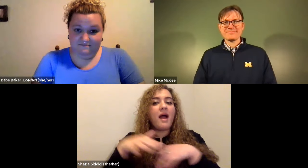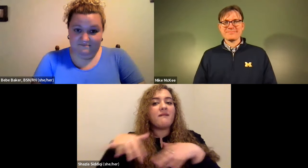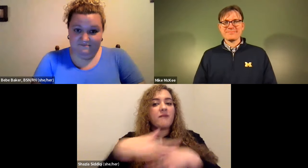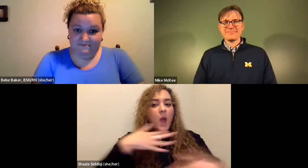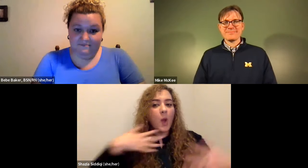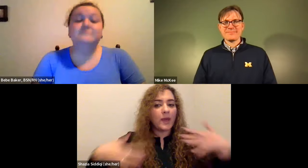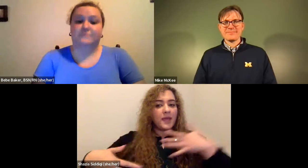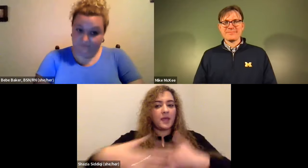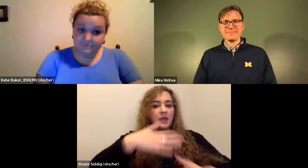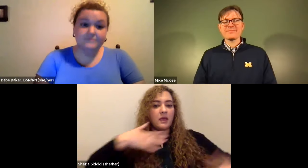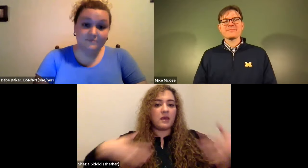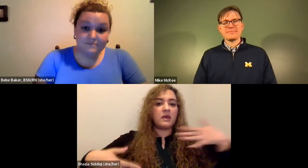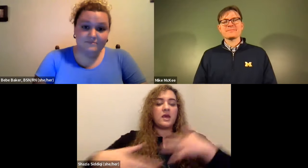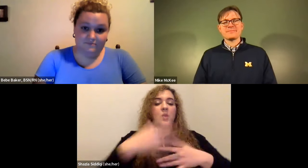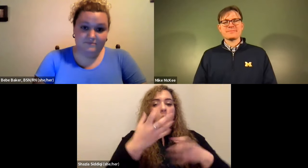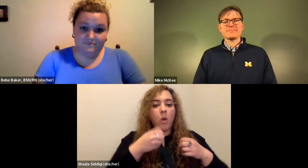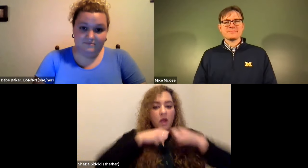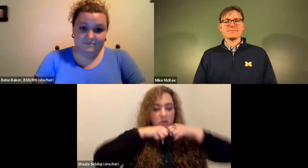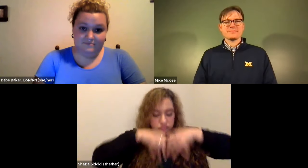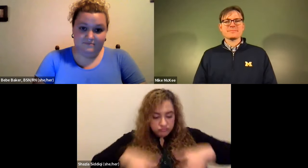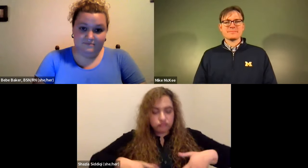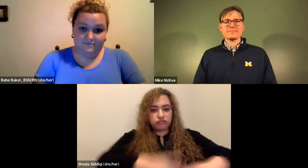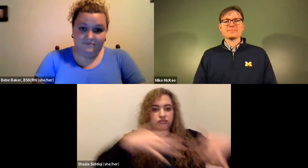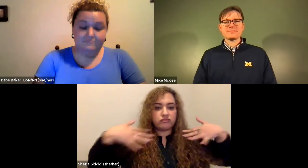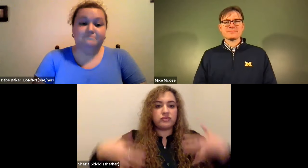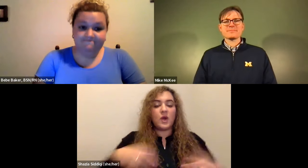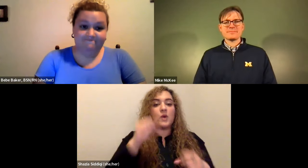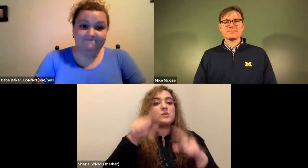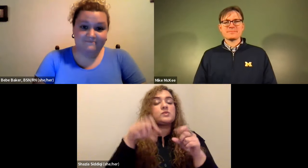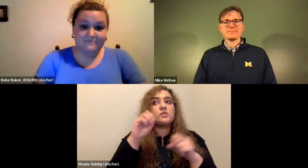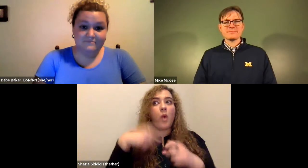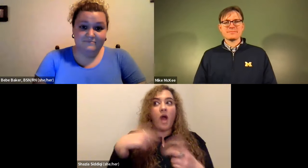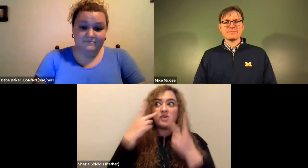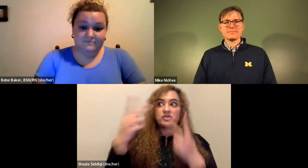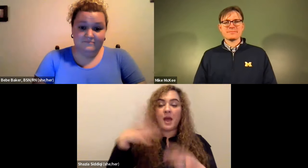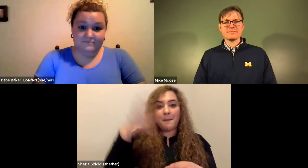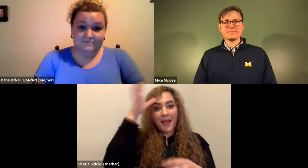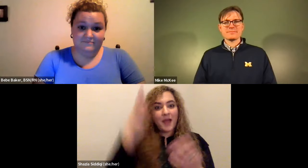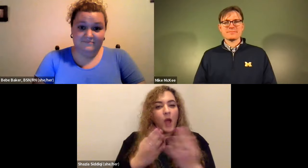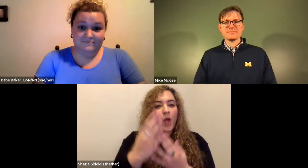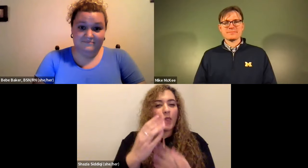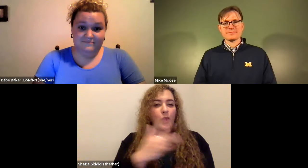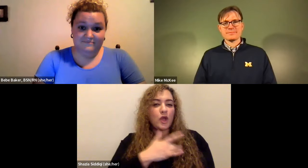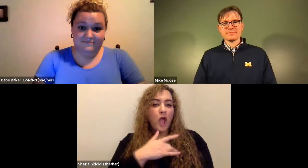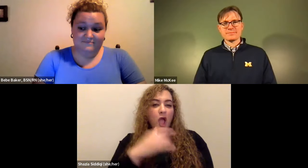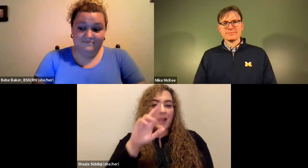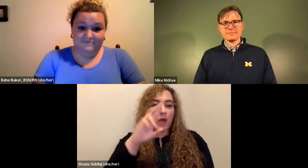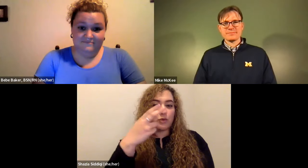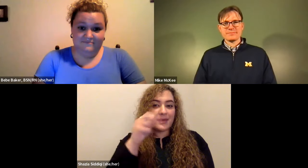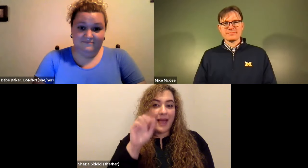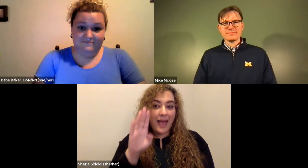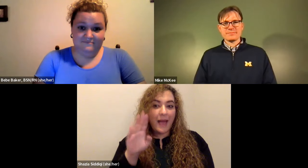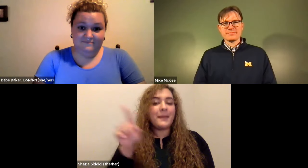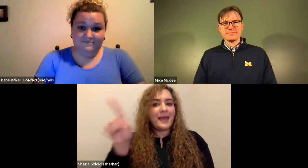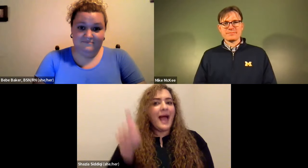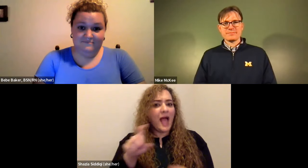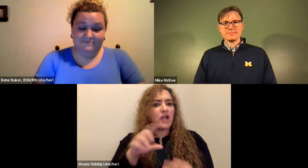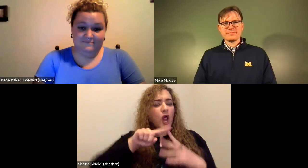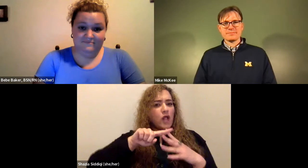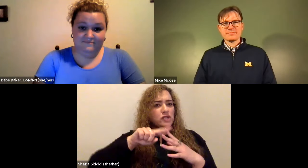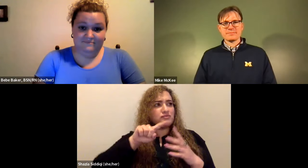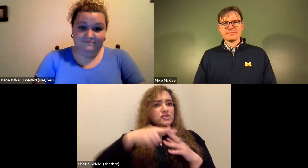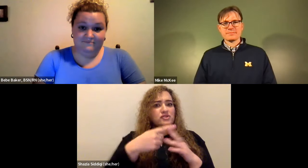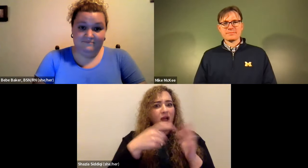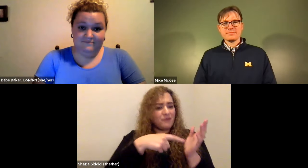James Cech: The point is to get your blood flowing right getting your heart pumping it throughout your body when I went through my dad and going through cardiac rehab.